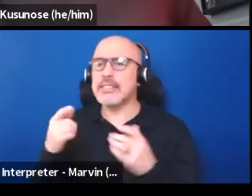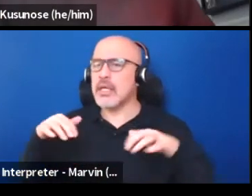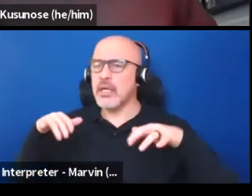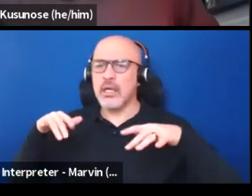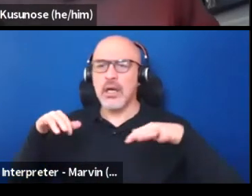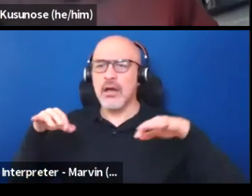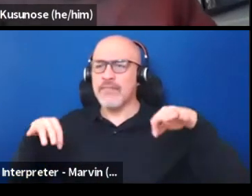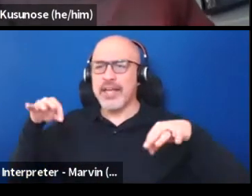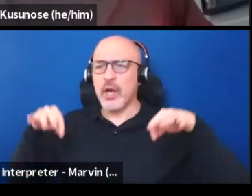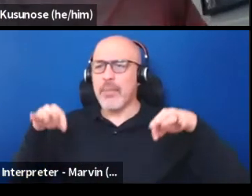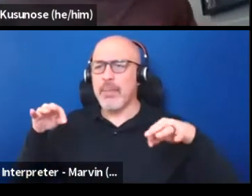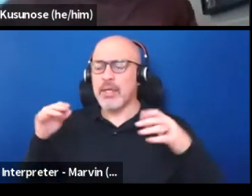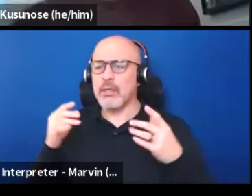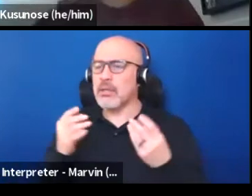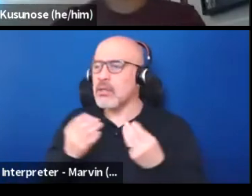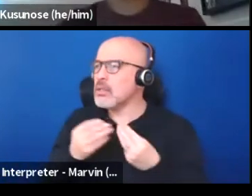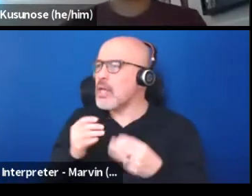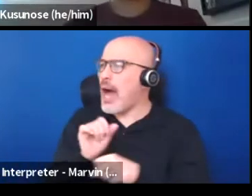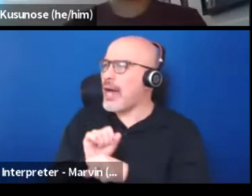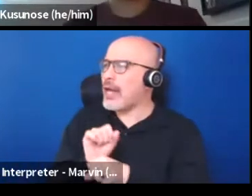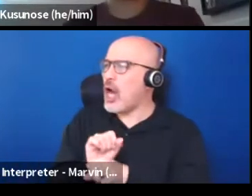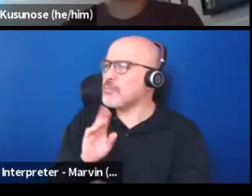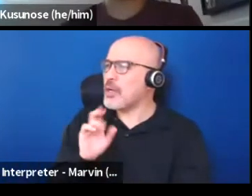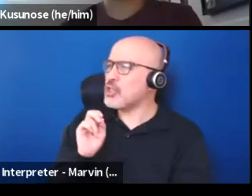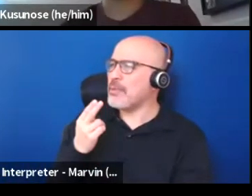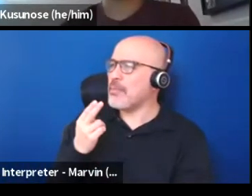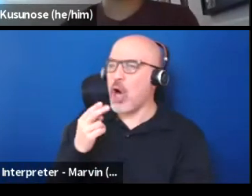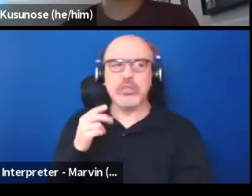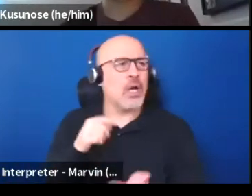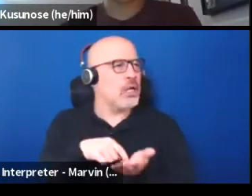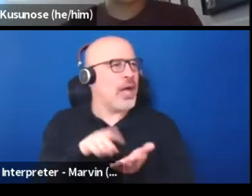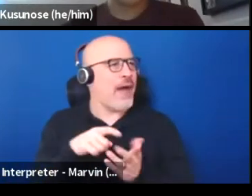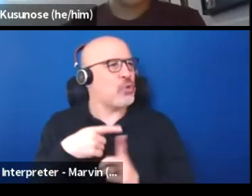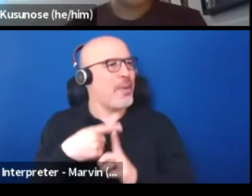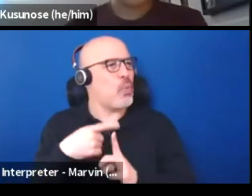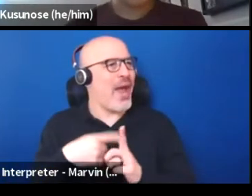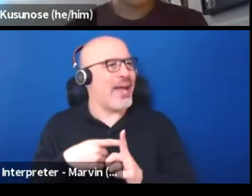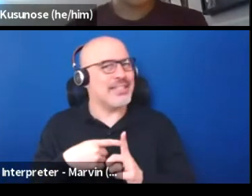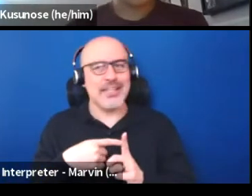"I lost my job in March." "Well, you still have to pay the rent." Even if we start doing that is going to,